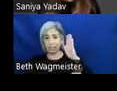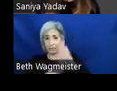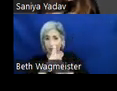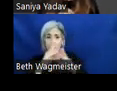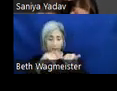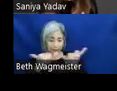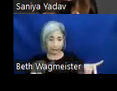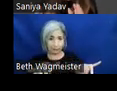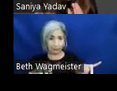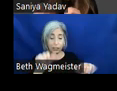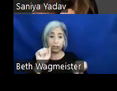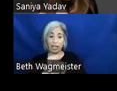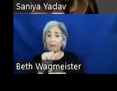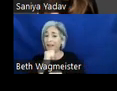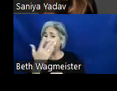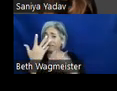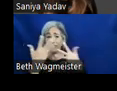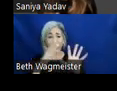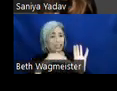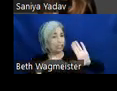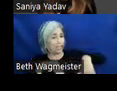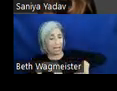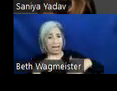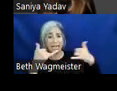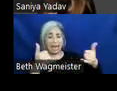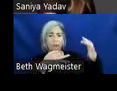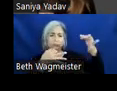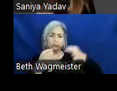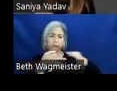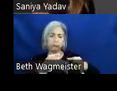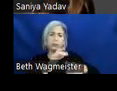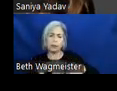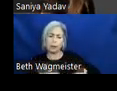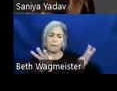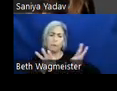the job isn't done. In this section I'll be talking about the importance of working with